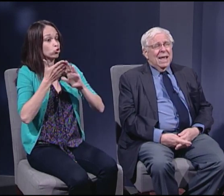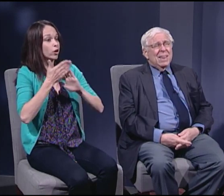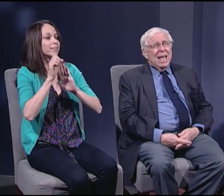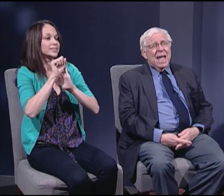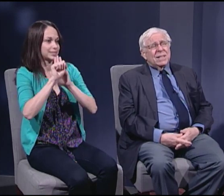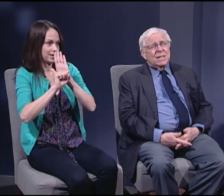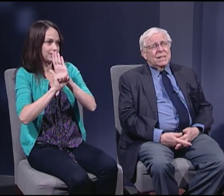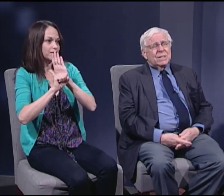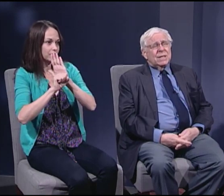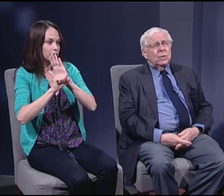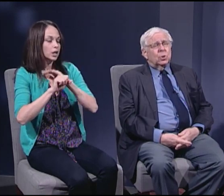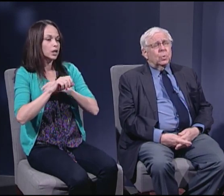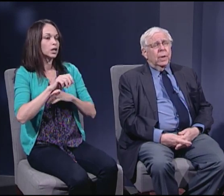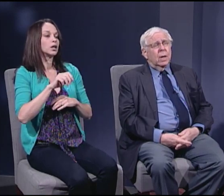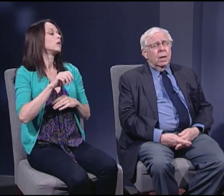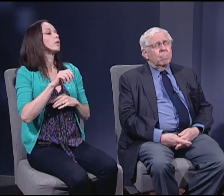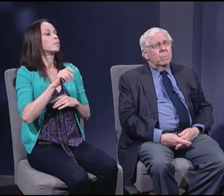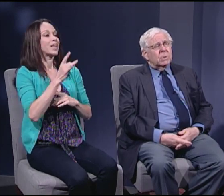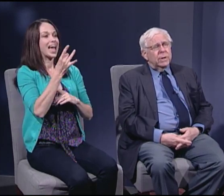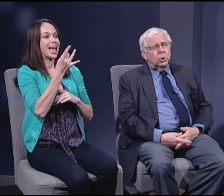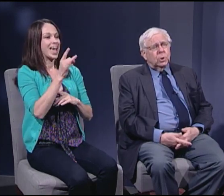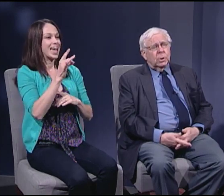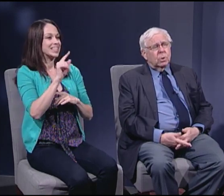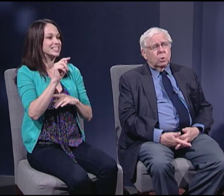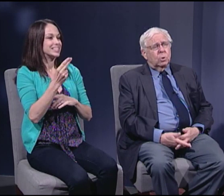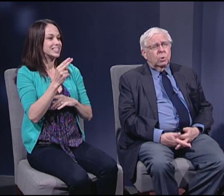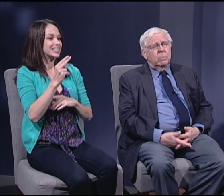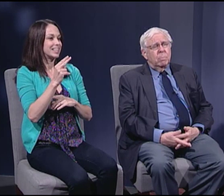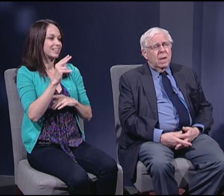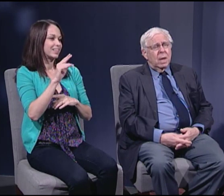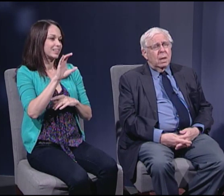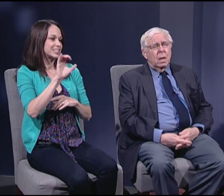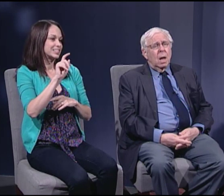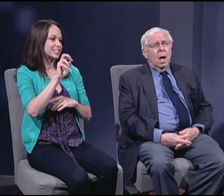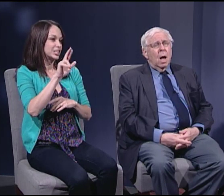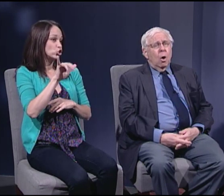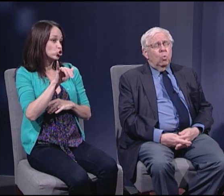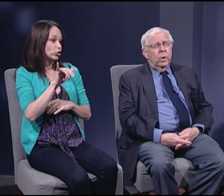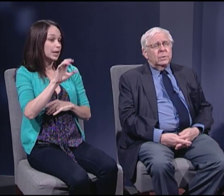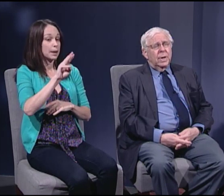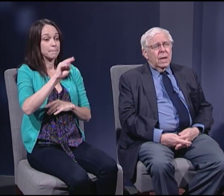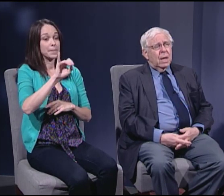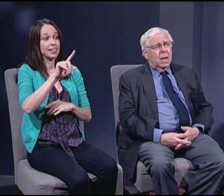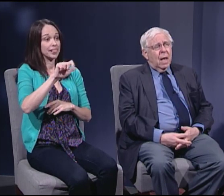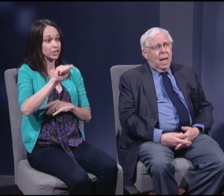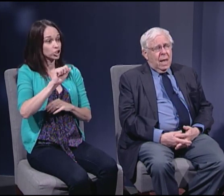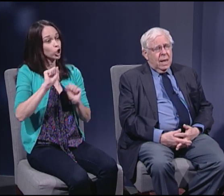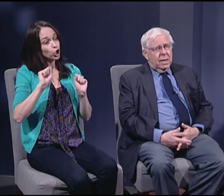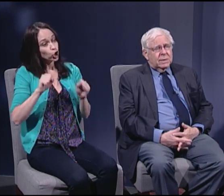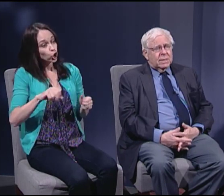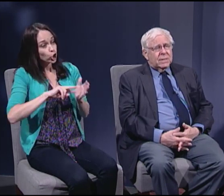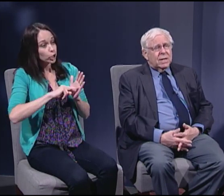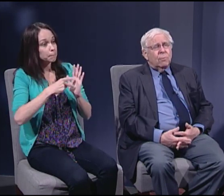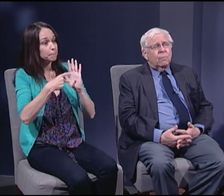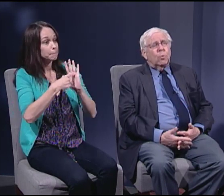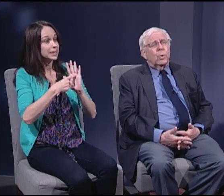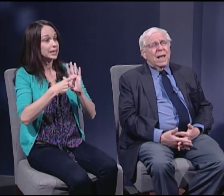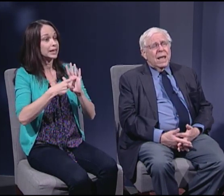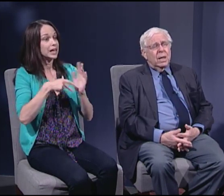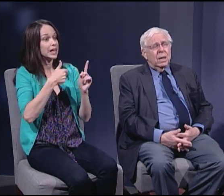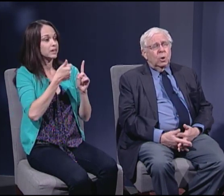In the 18th century, militia could mean really a self-created